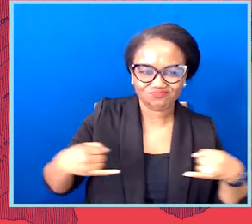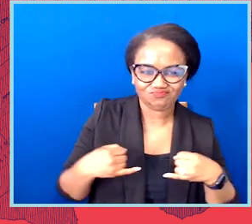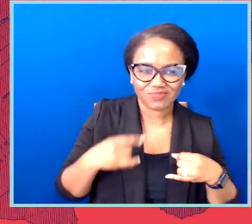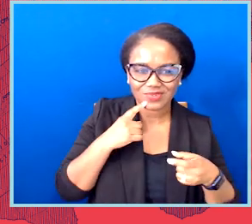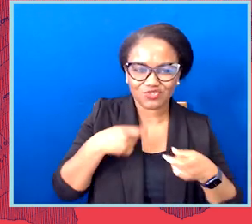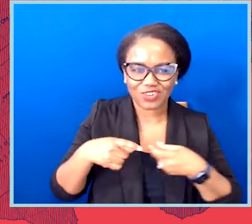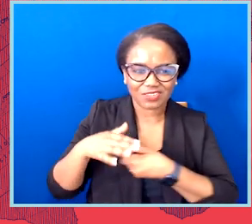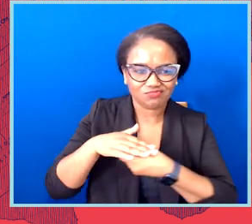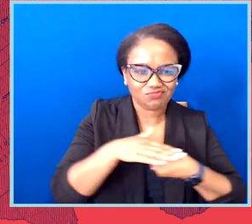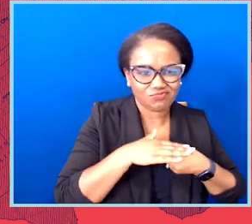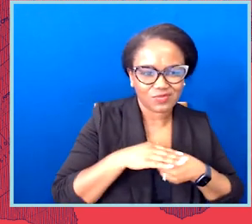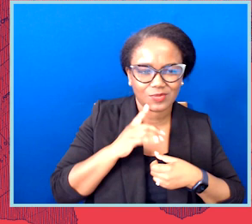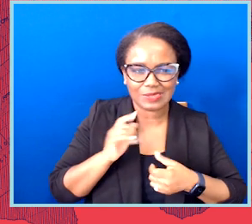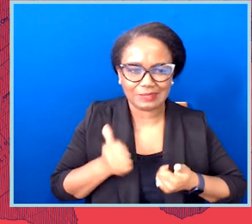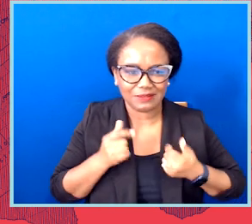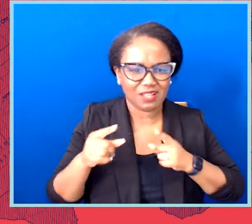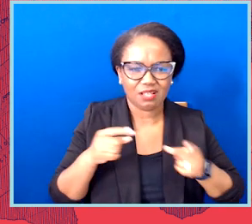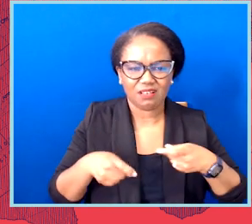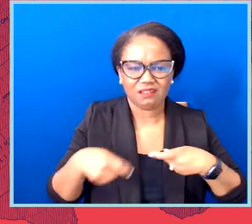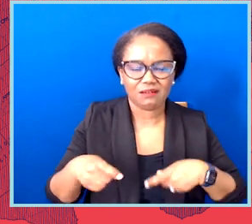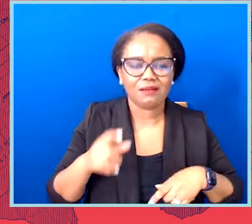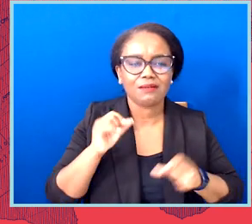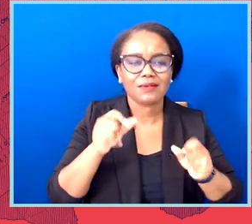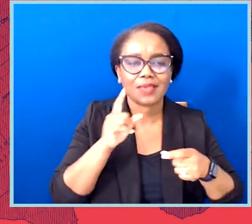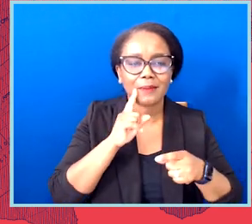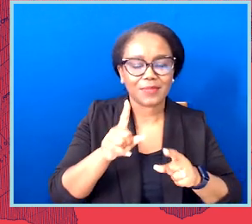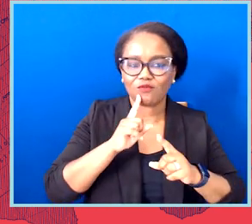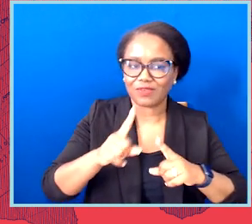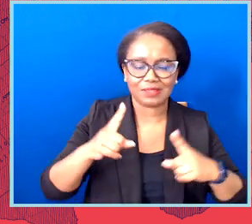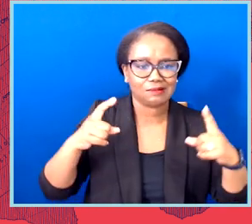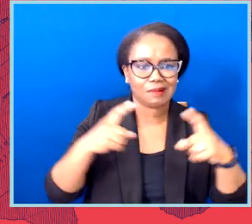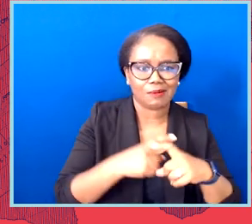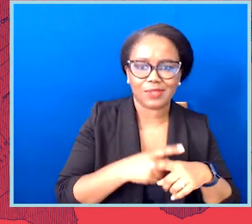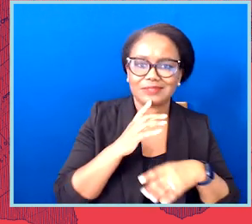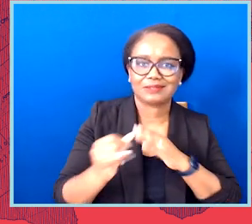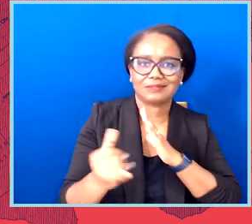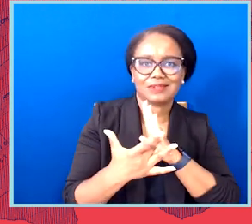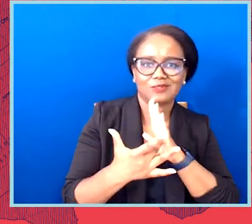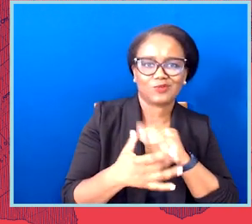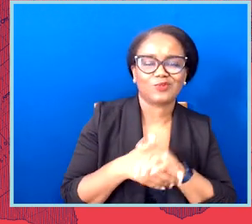So, we really wanted to be able to give all of you as many tools as possible to really